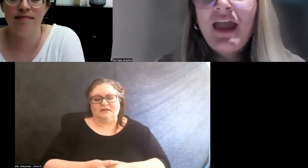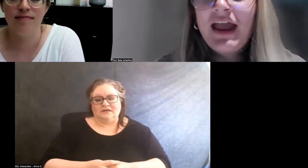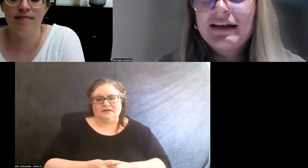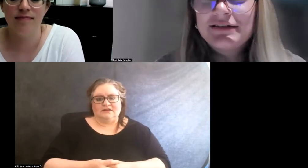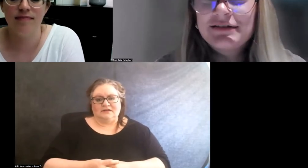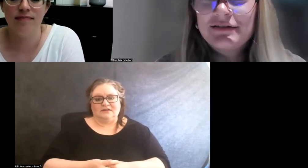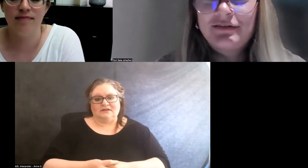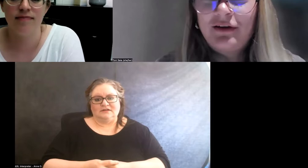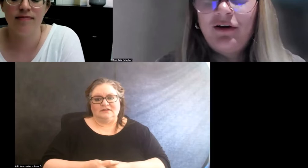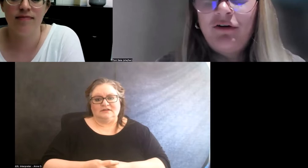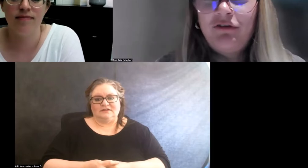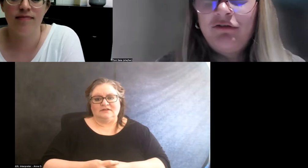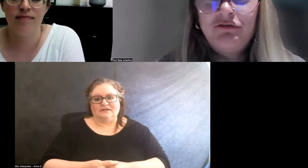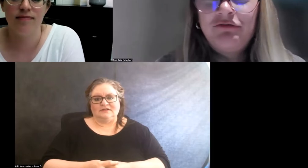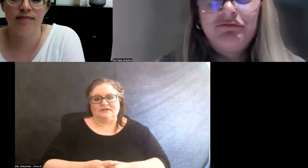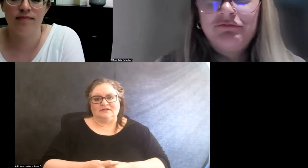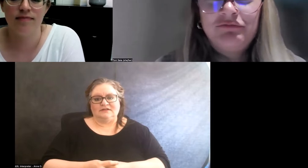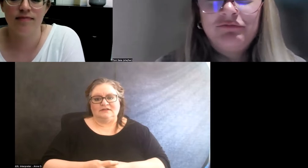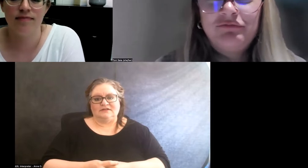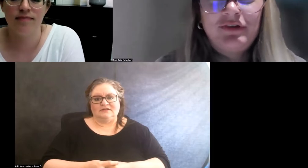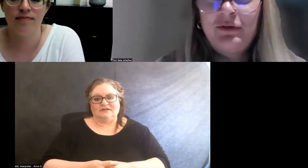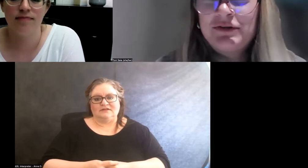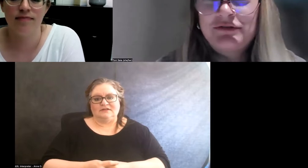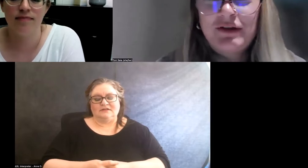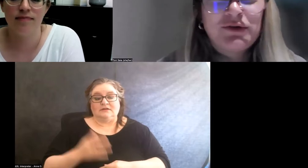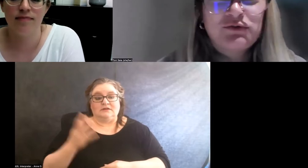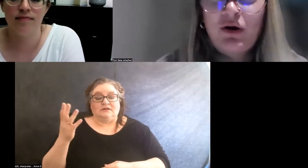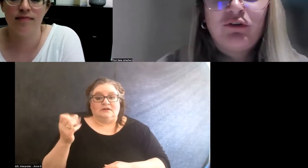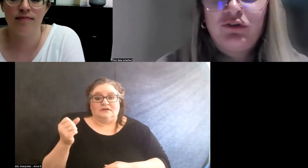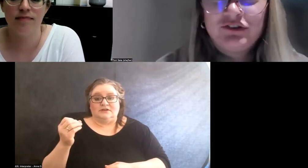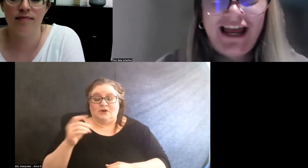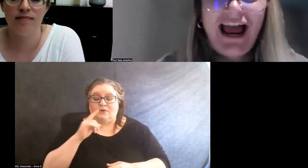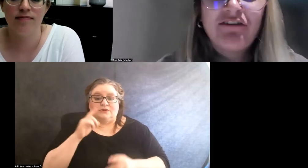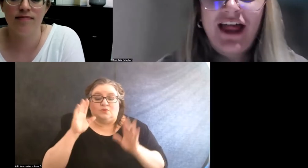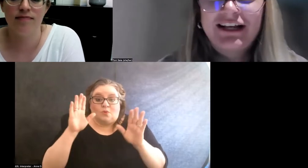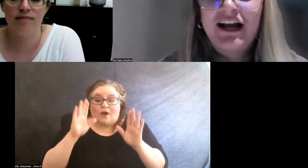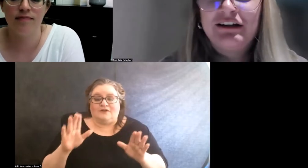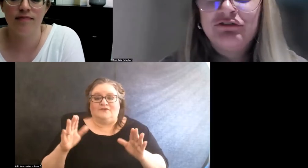And so it was wonderful to have that kind of base